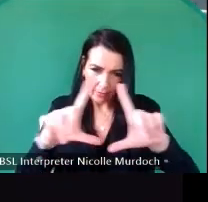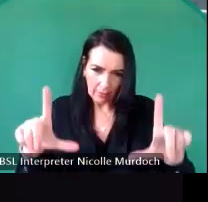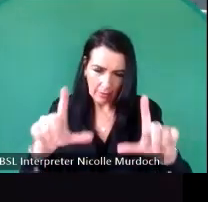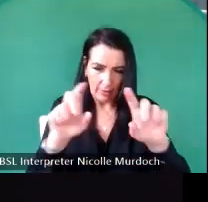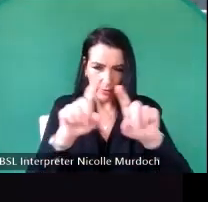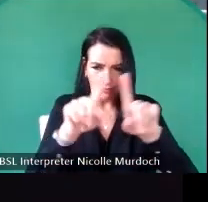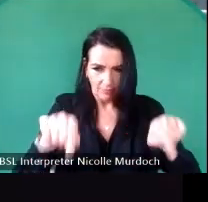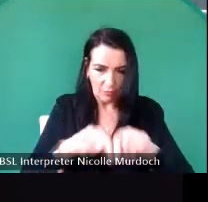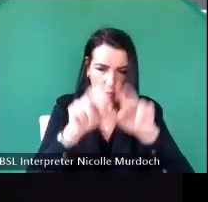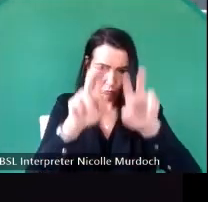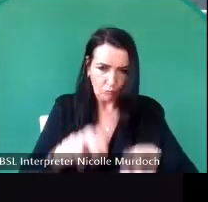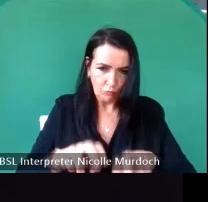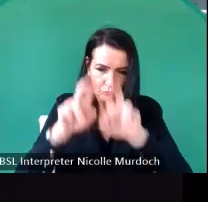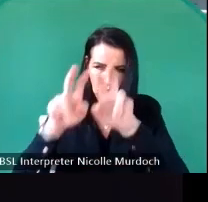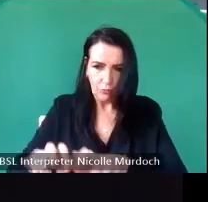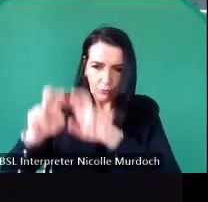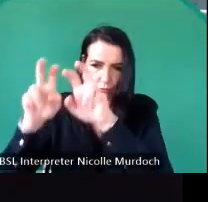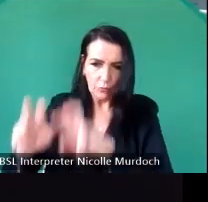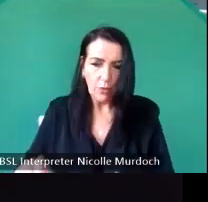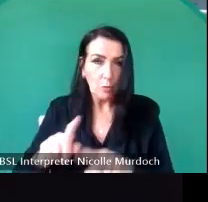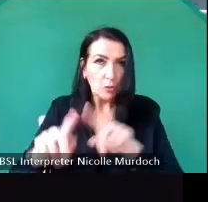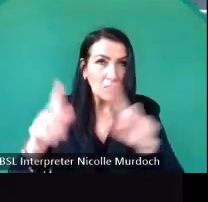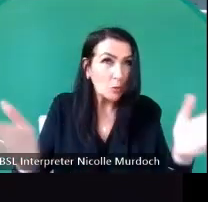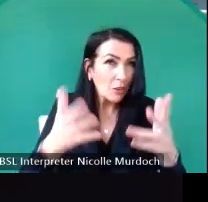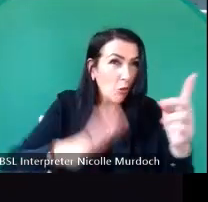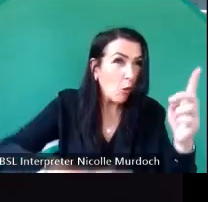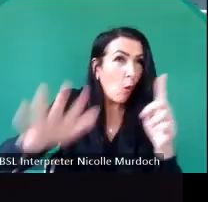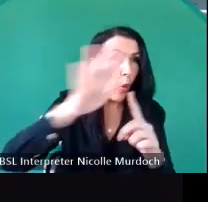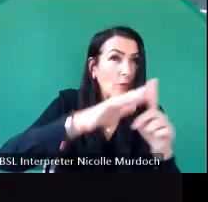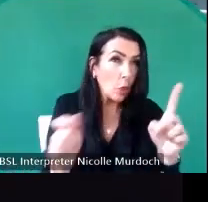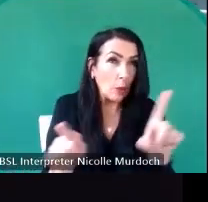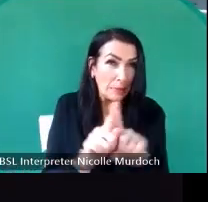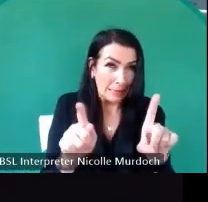so that's what we're trying to do get groups all around Scotland doing working in their in their